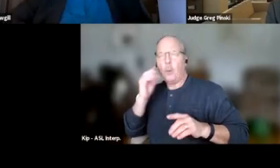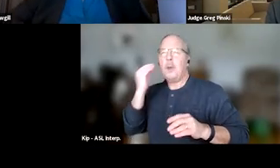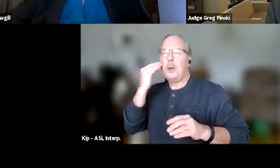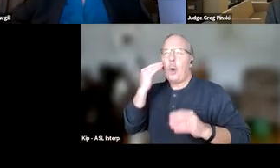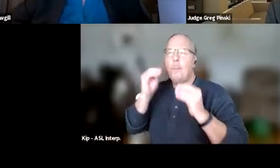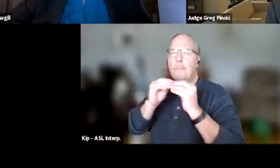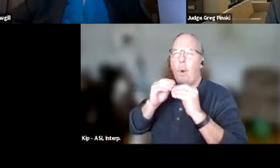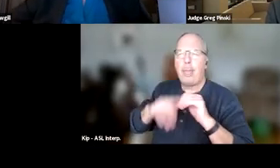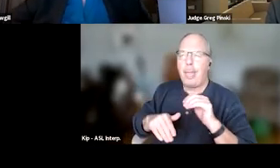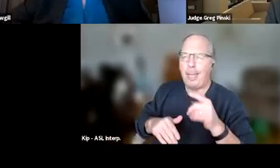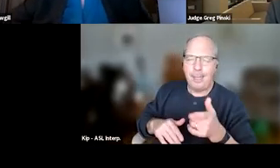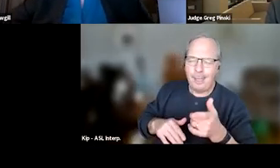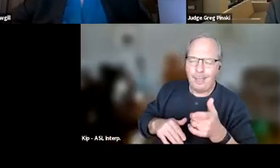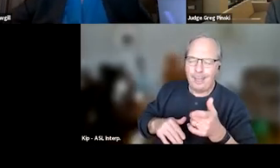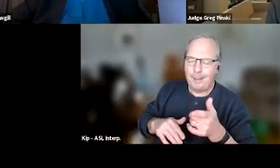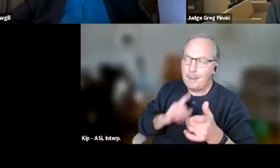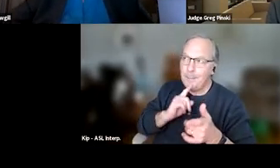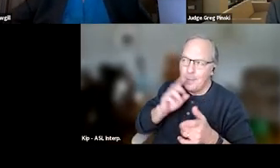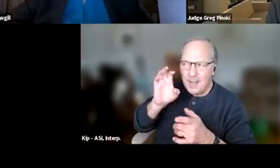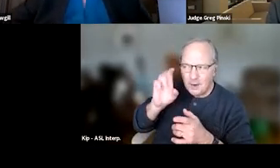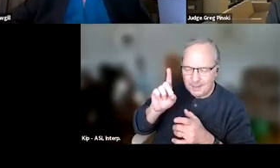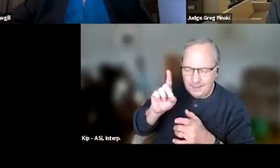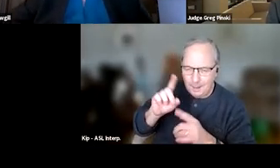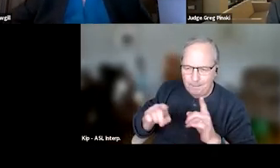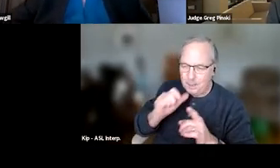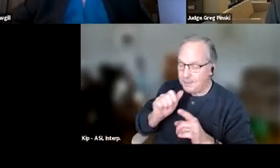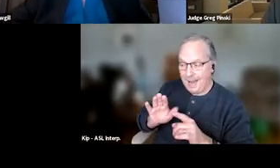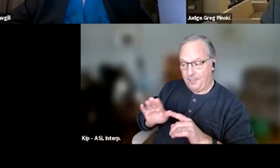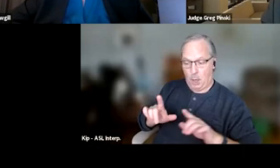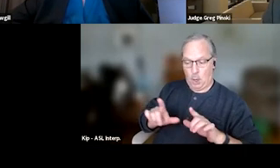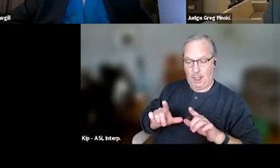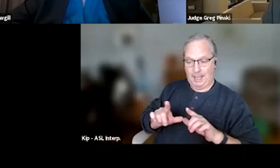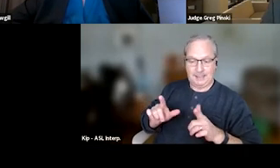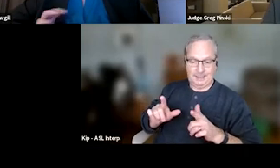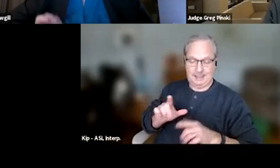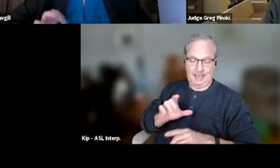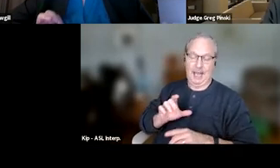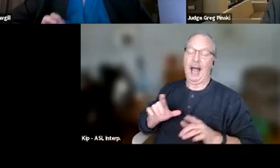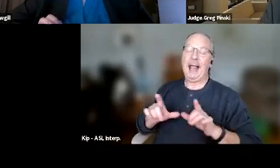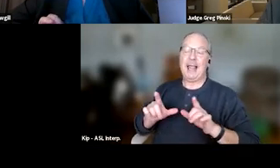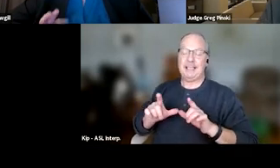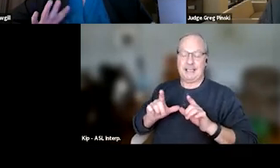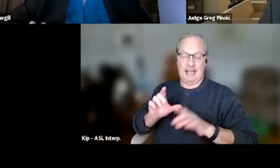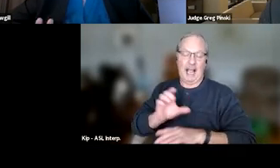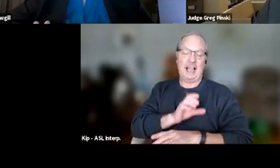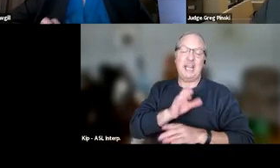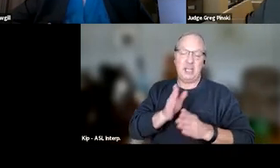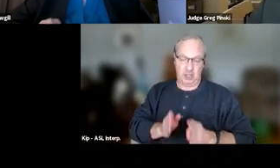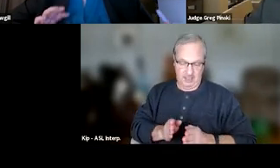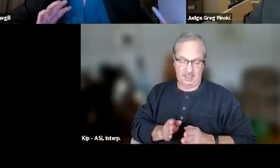and you might be really educated about it, but you're not that person's licensed clinician. We only want licensed clinicians making these recommendations.